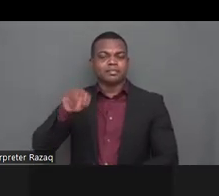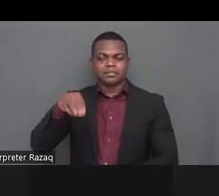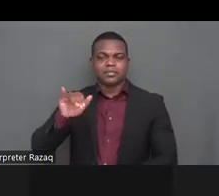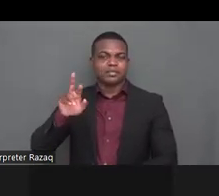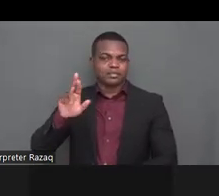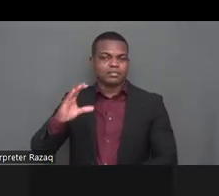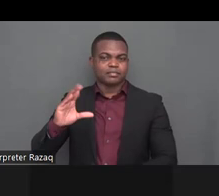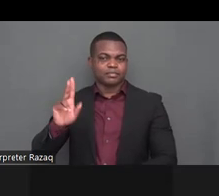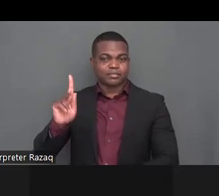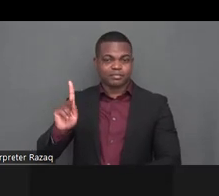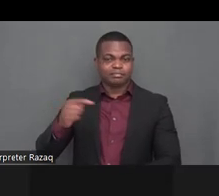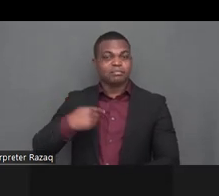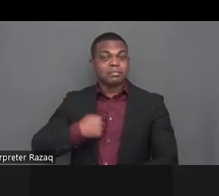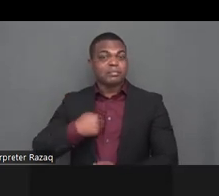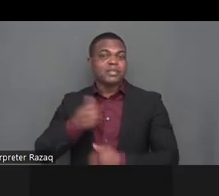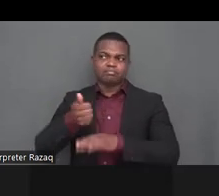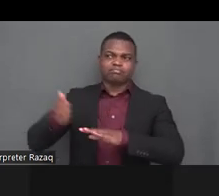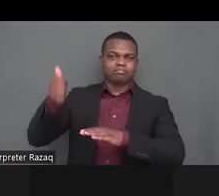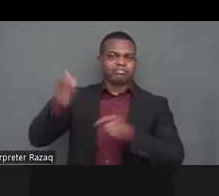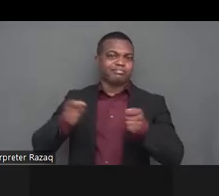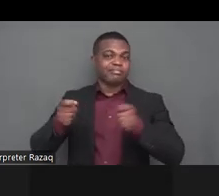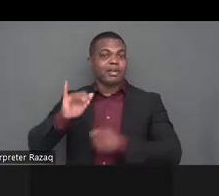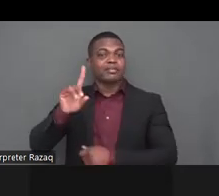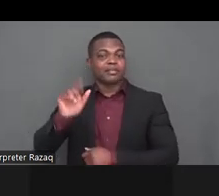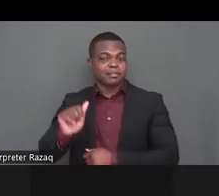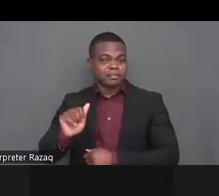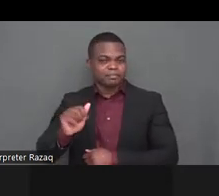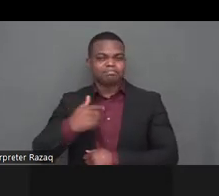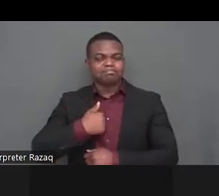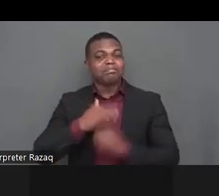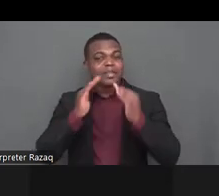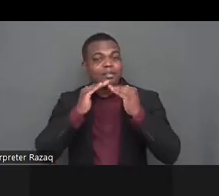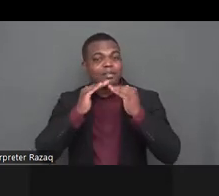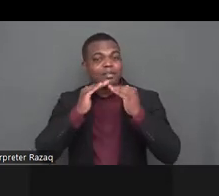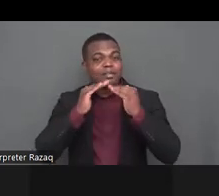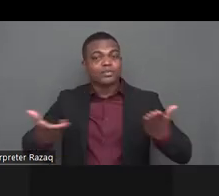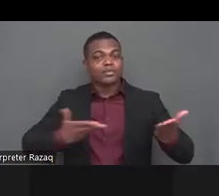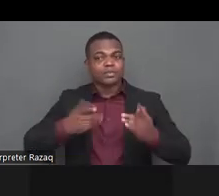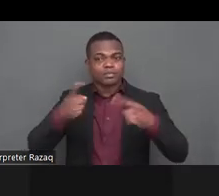to the civil society forum as a part of the of the conference of states parties number 15.